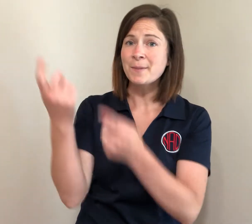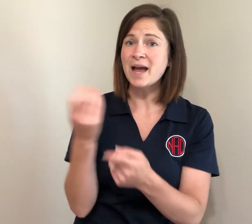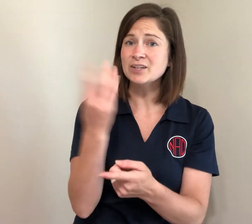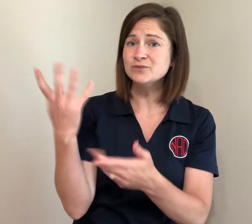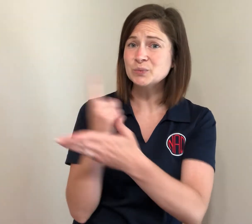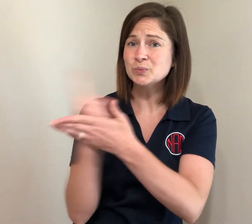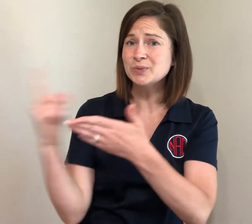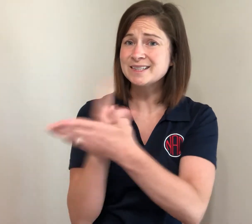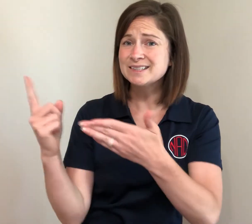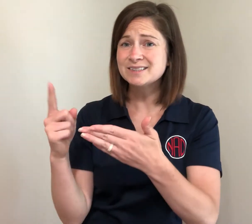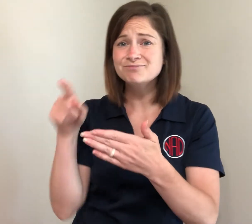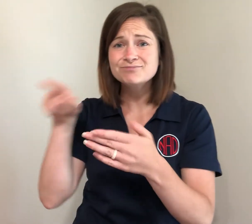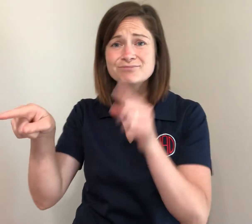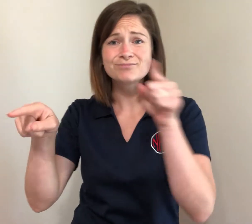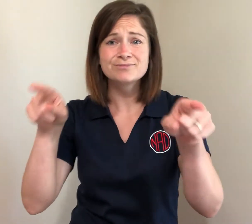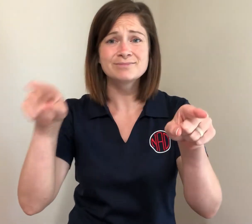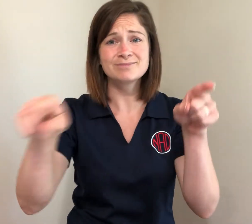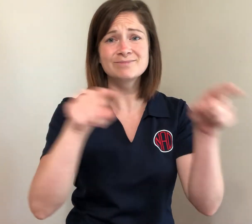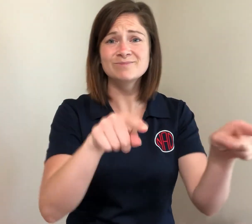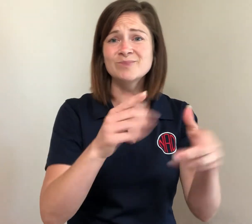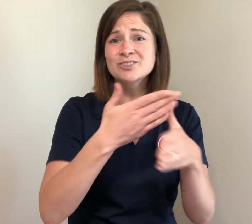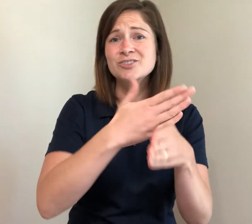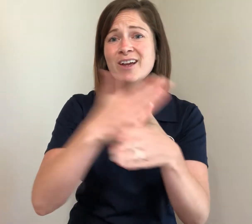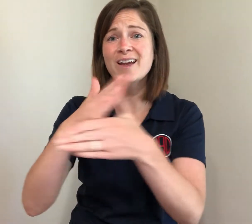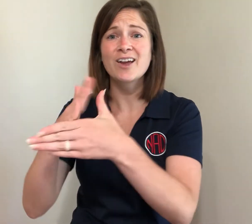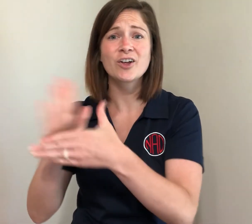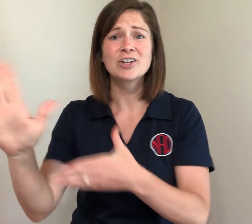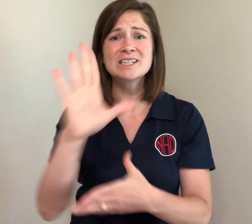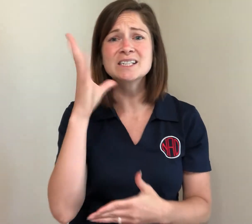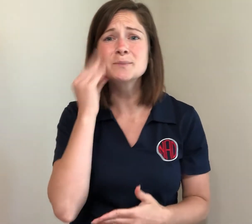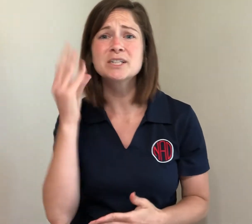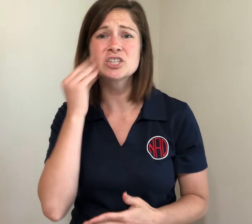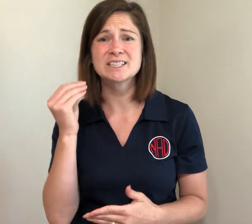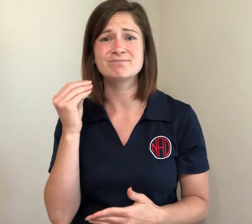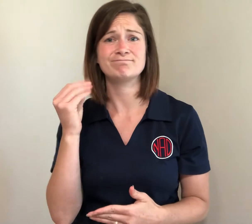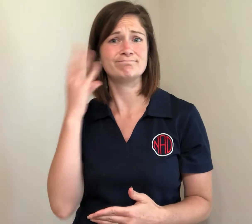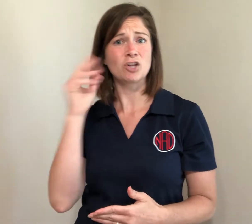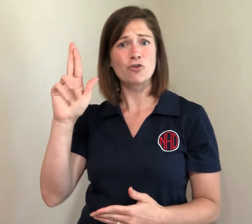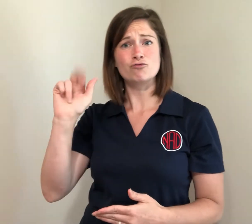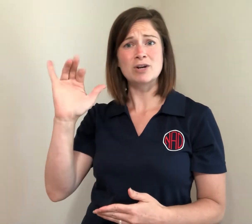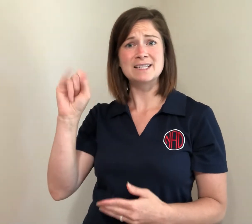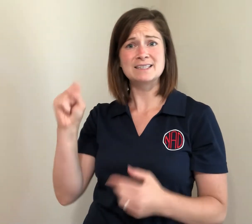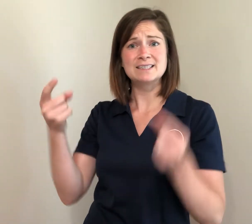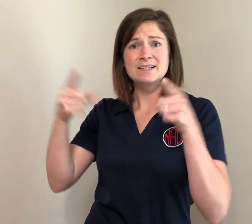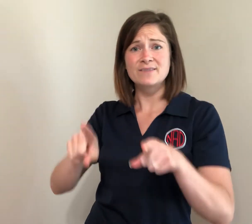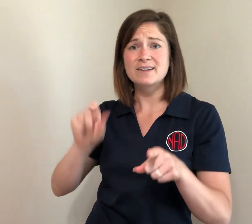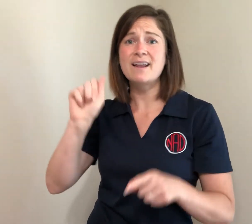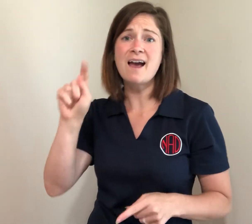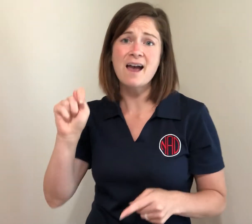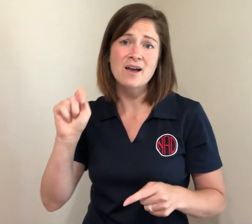In recent weeks, some of you have shared your stories of racist events,